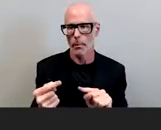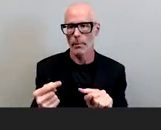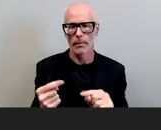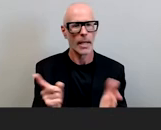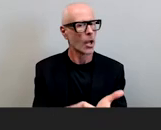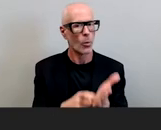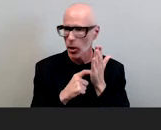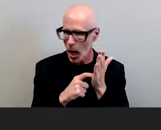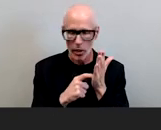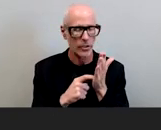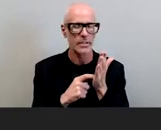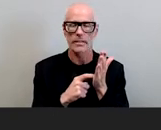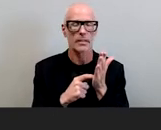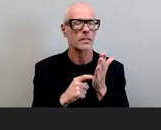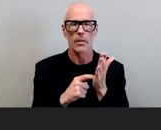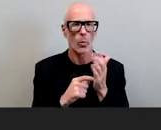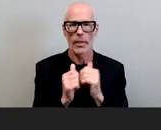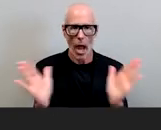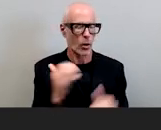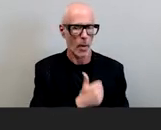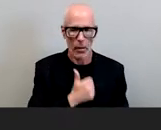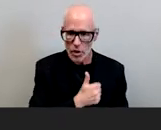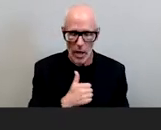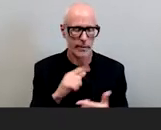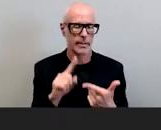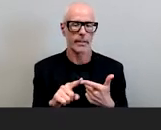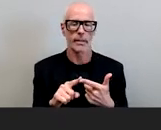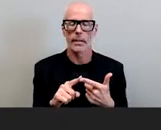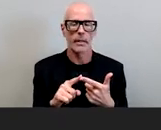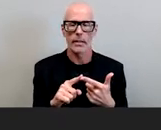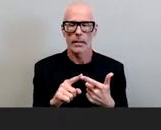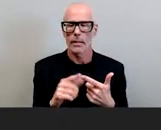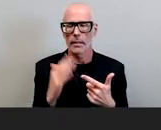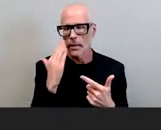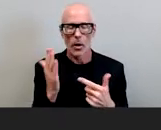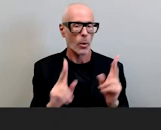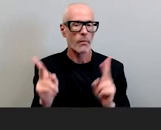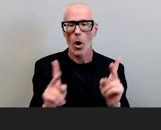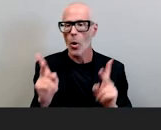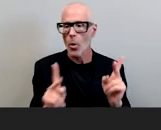unapologetically doing so it requires when folks you know you know come with their critiques